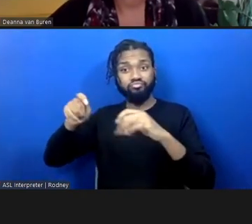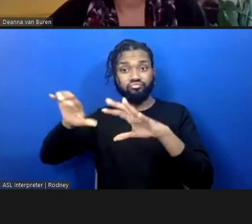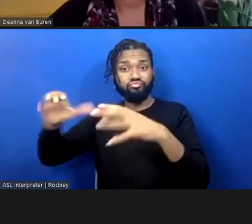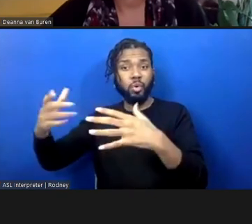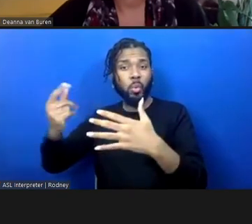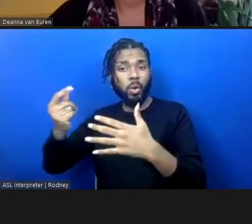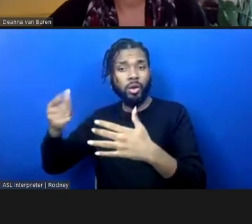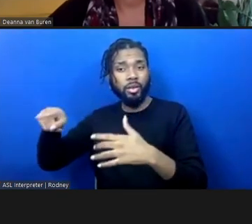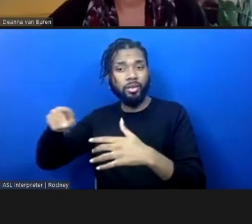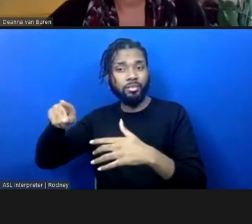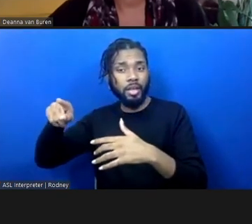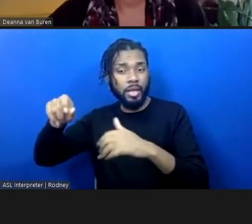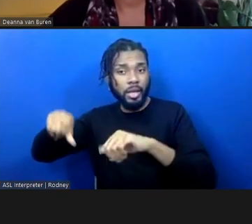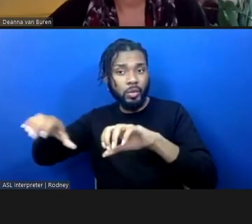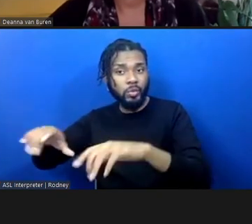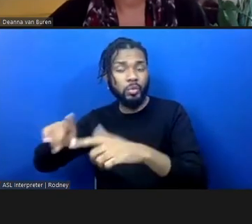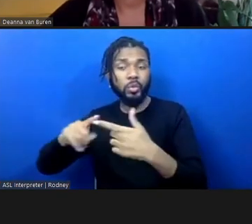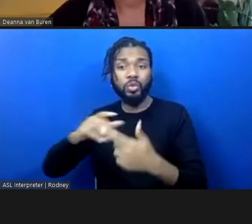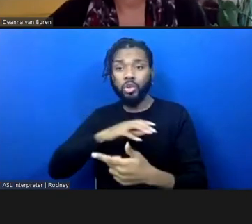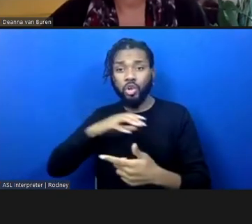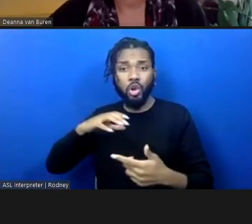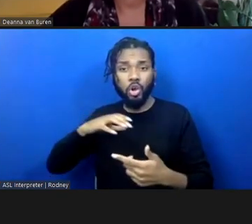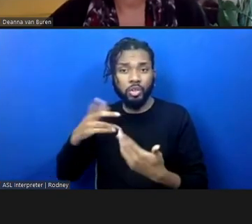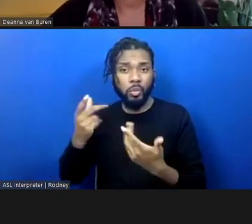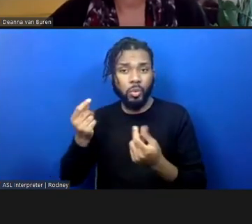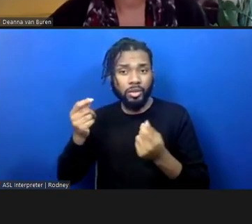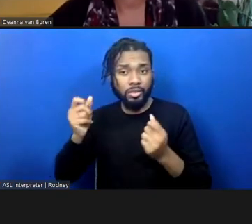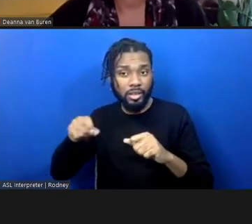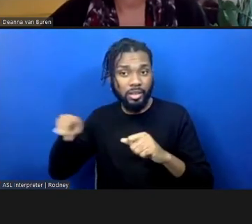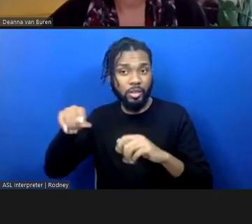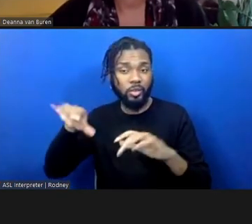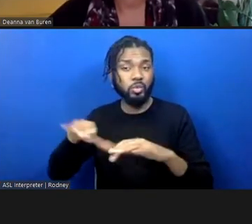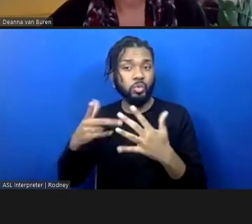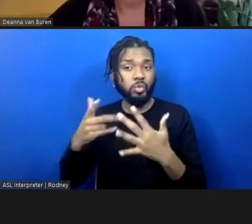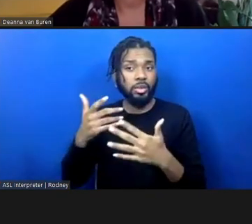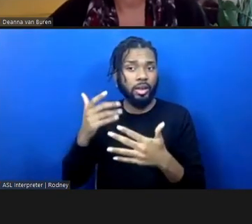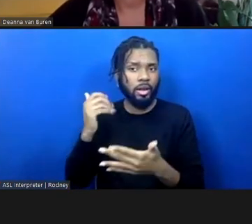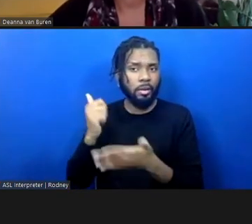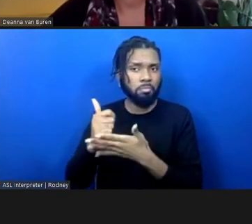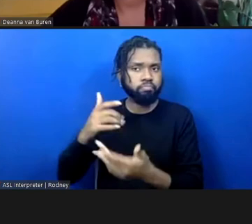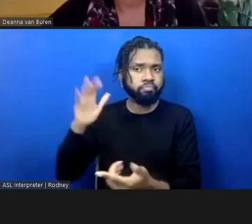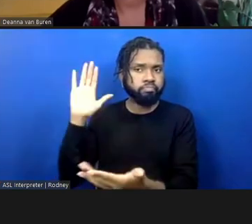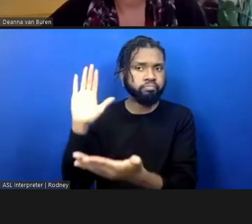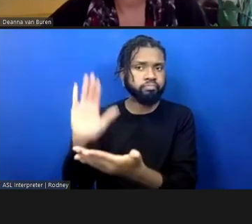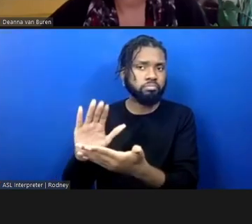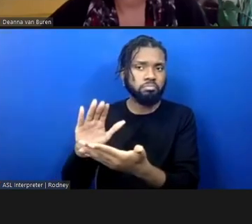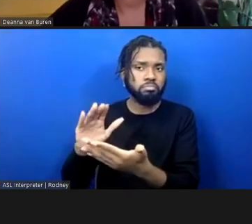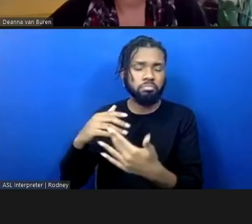to move away from mass incarceration? Does anyone want to take that?